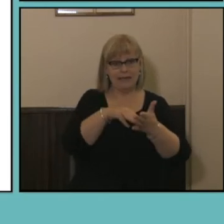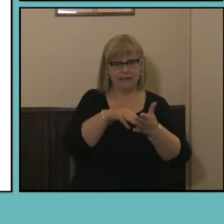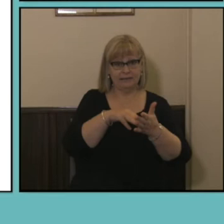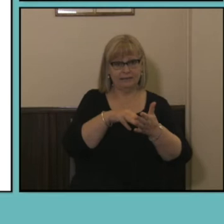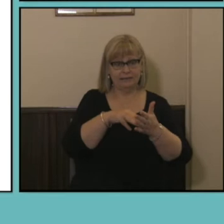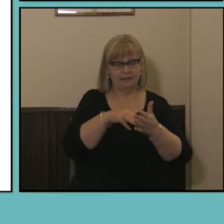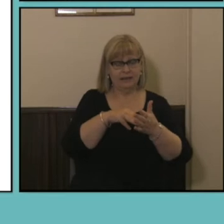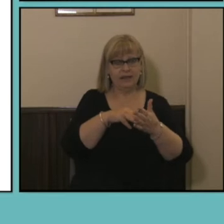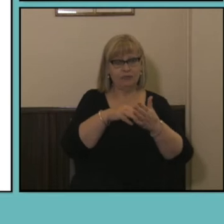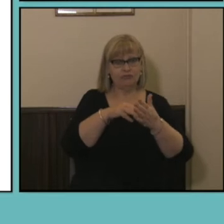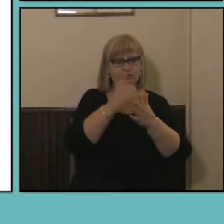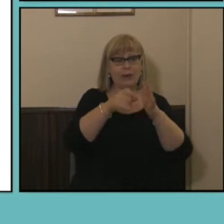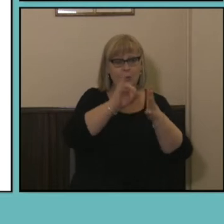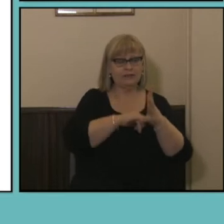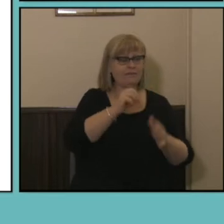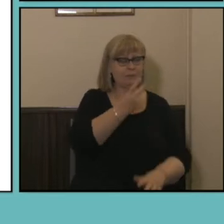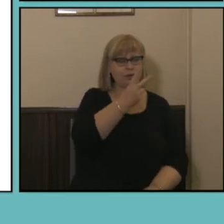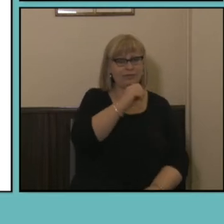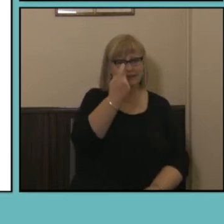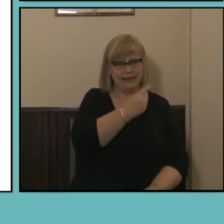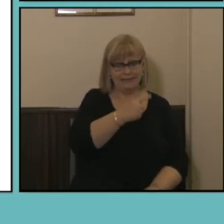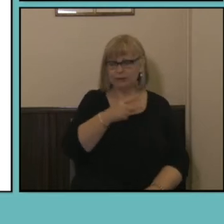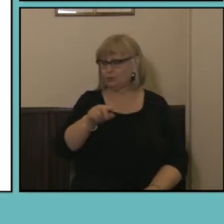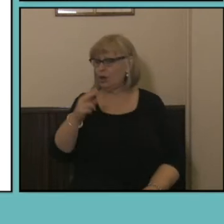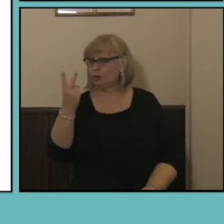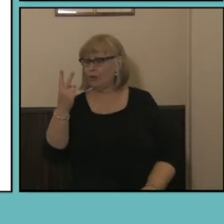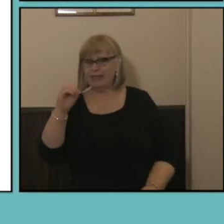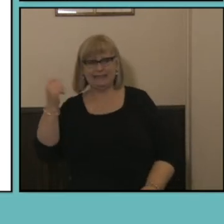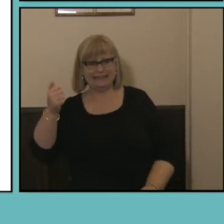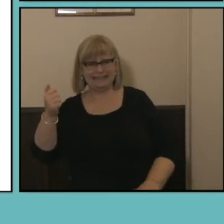Census Data Set that don't actually have a stated industry which makes measuring